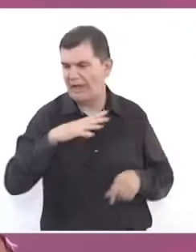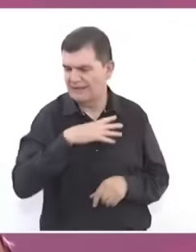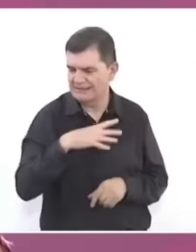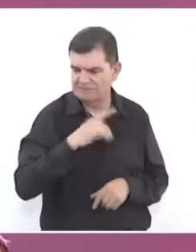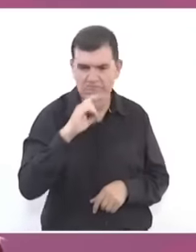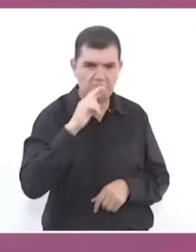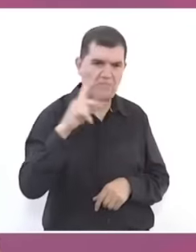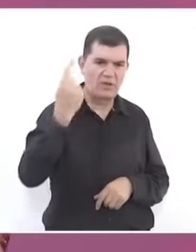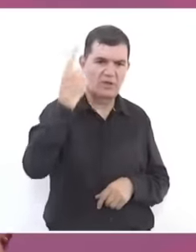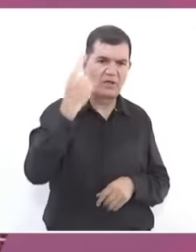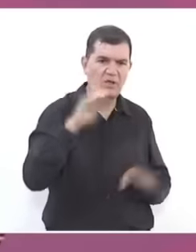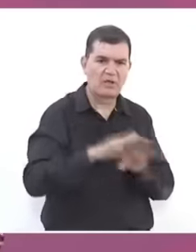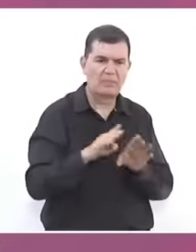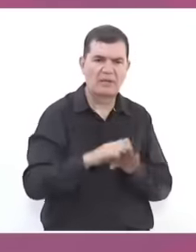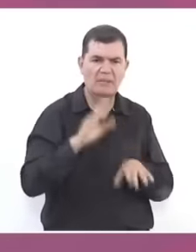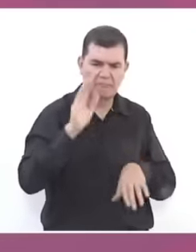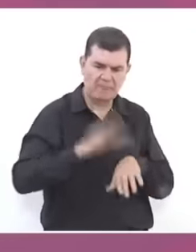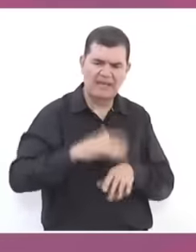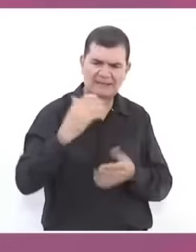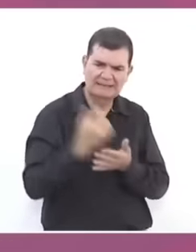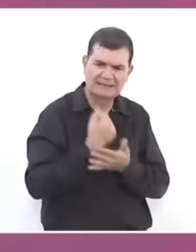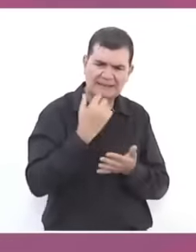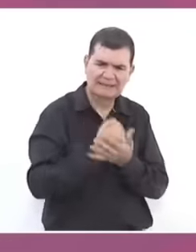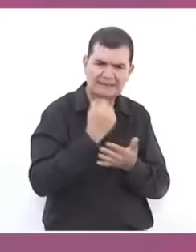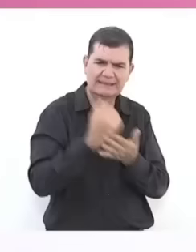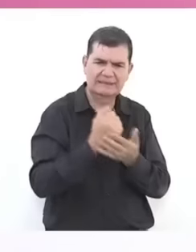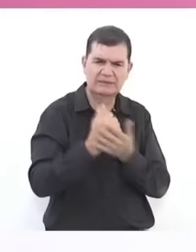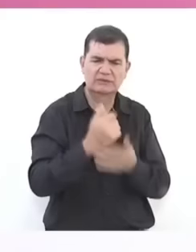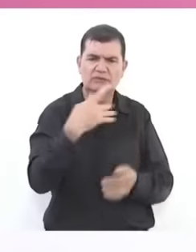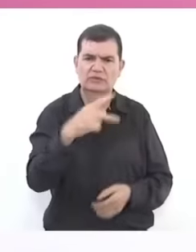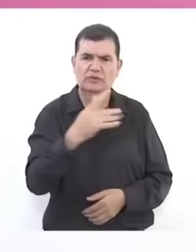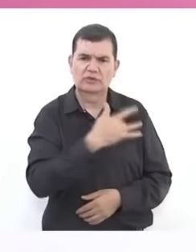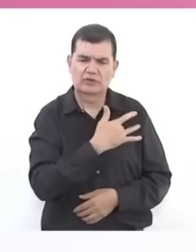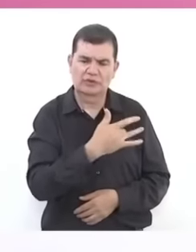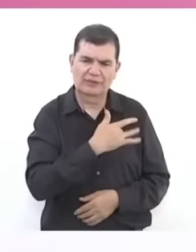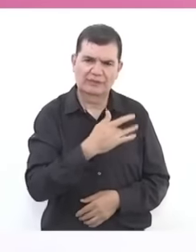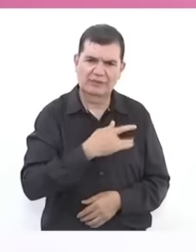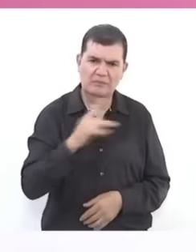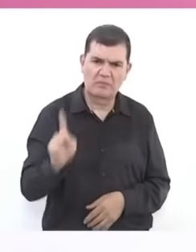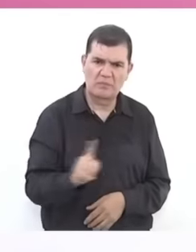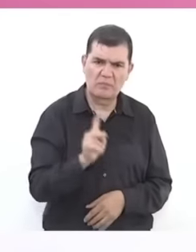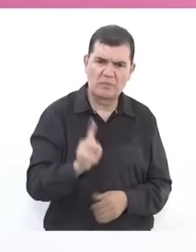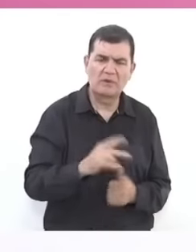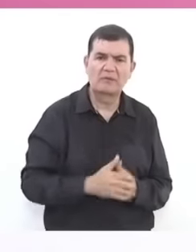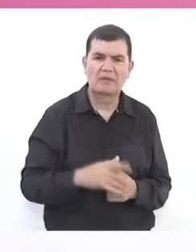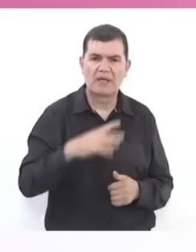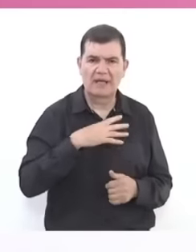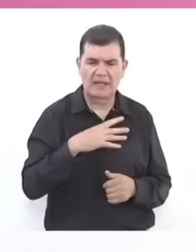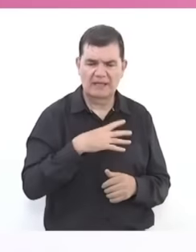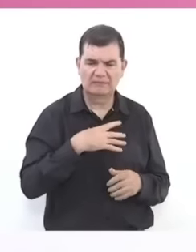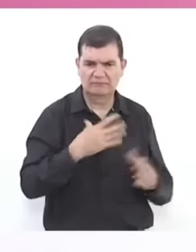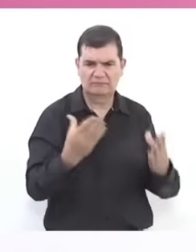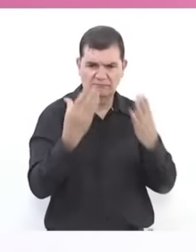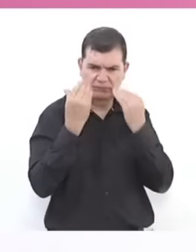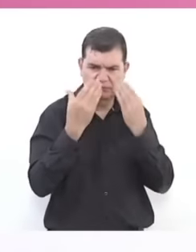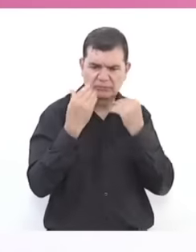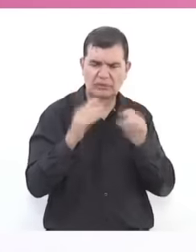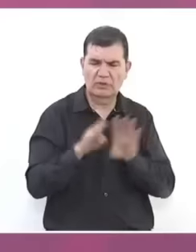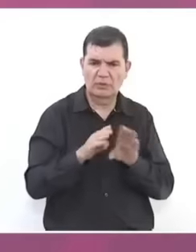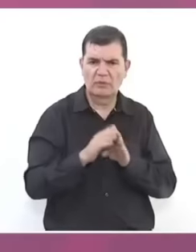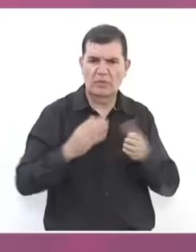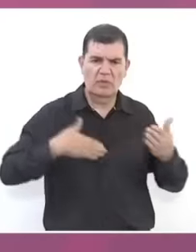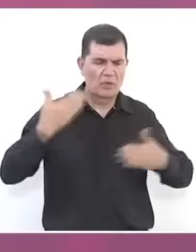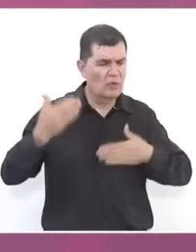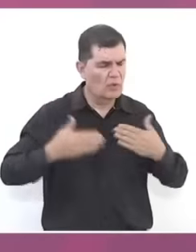even more won the hearts of his people, which is a teaching that is a privilege